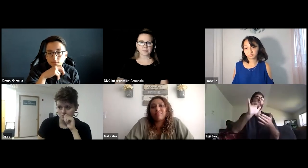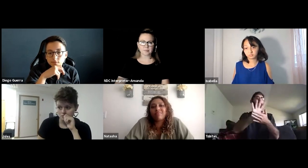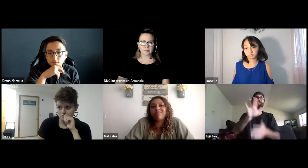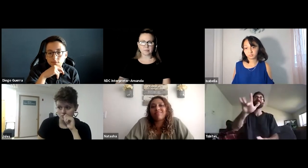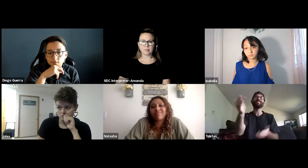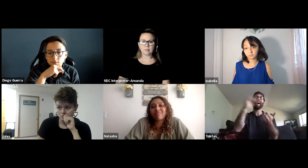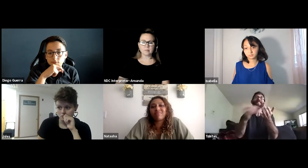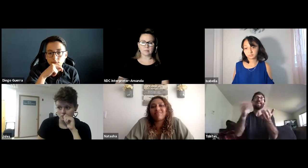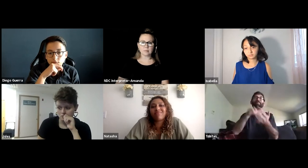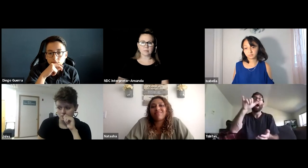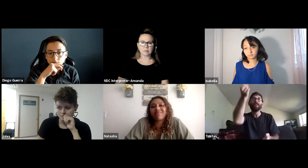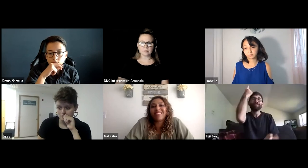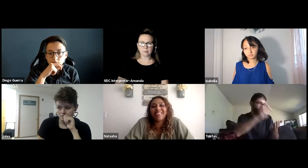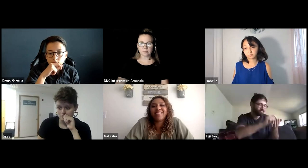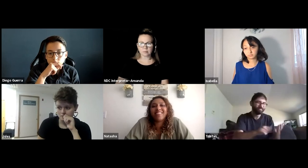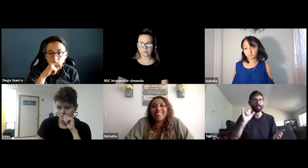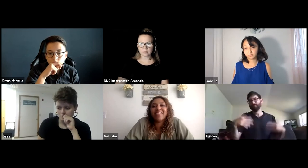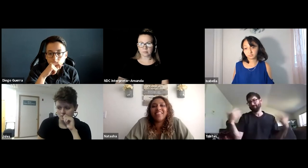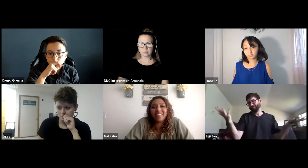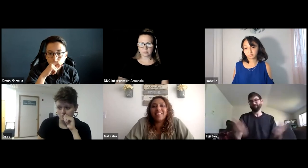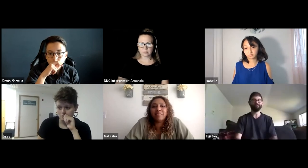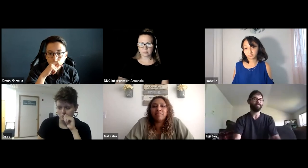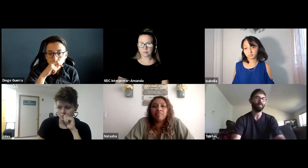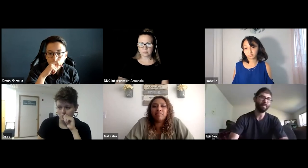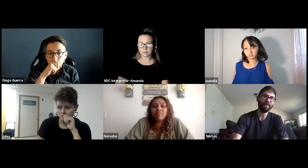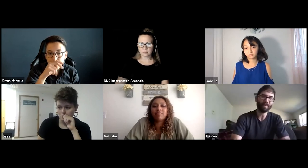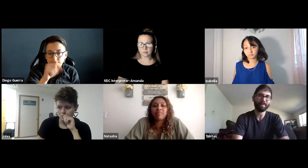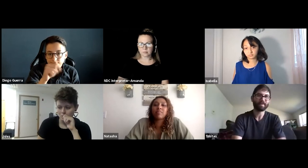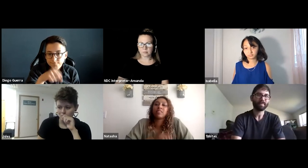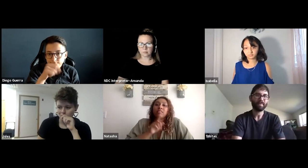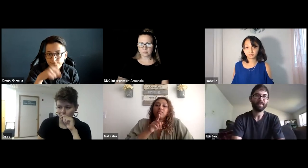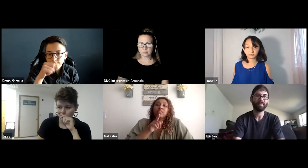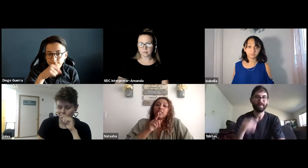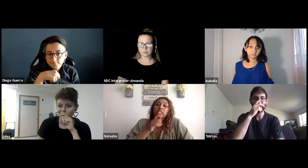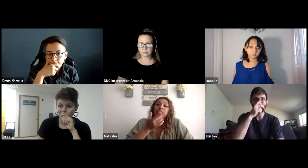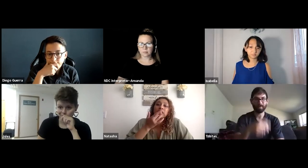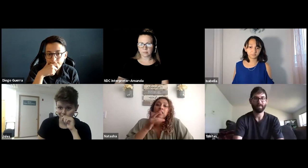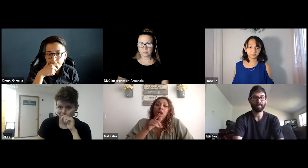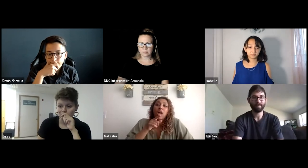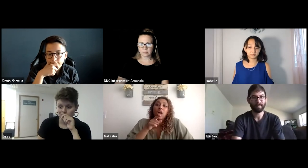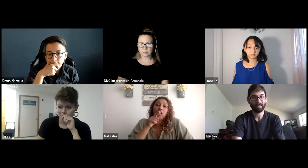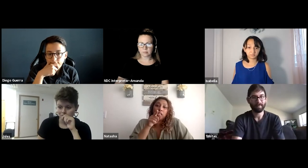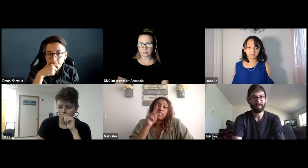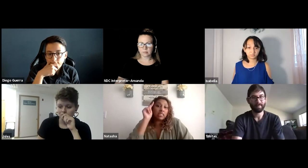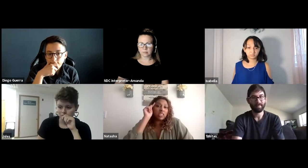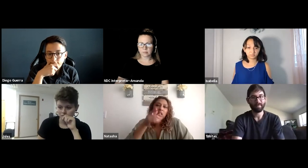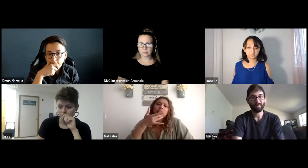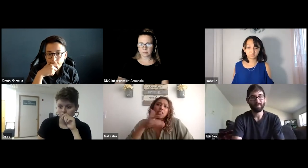But I was fortunate enough I was able to just replay the videos once they had the captions and able to learn that way.